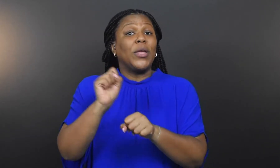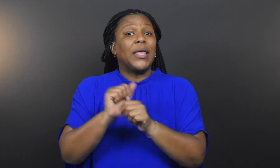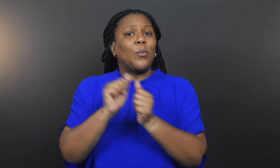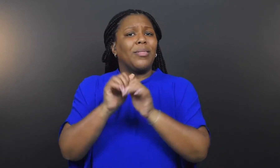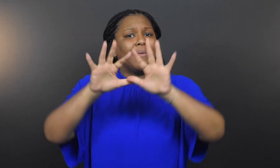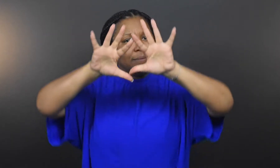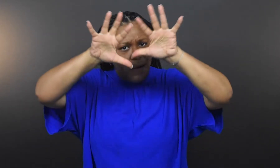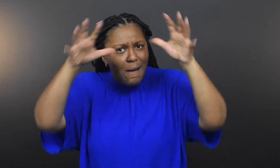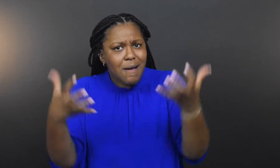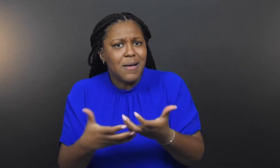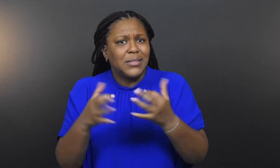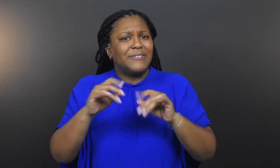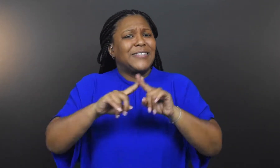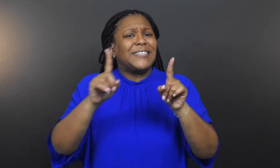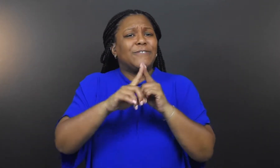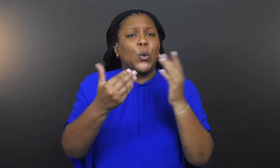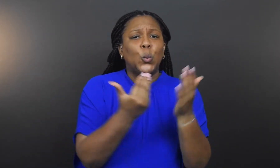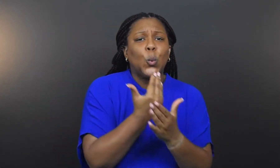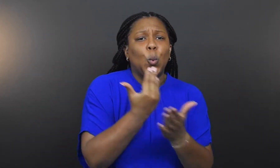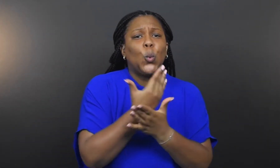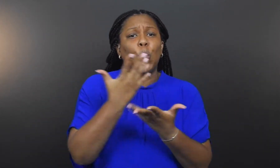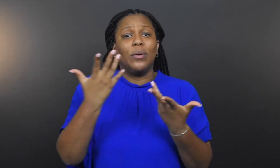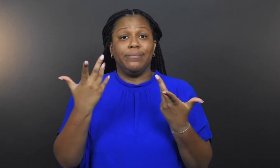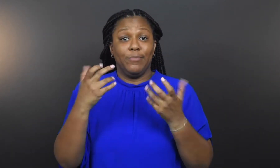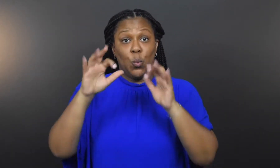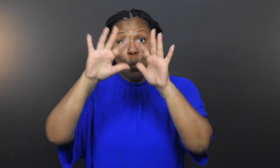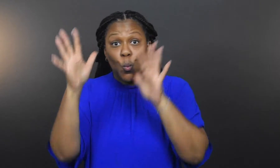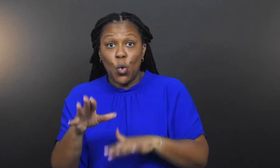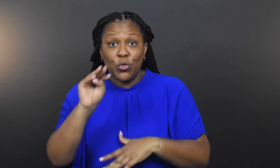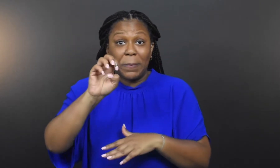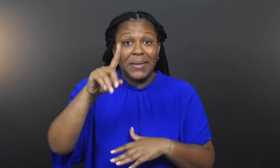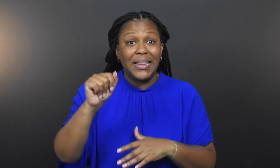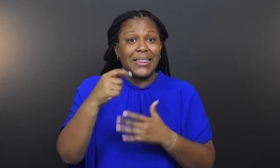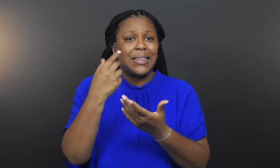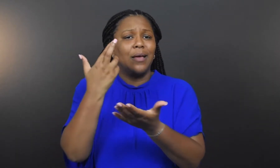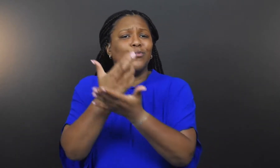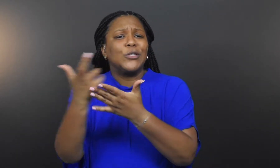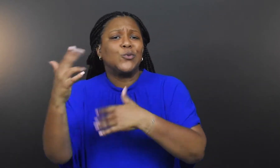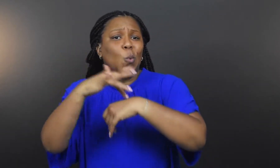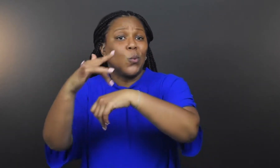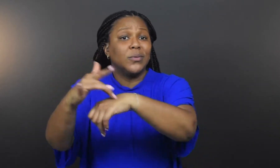Working with a vast array of news and weather media sources (often with live television